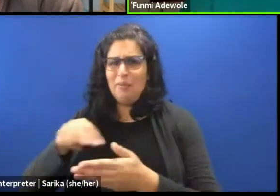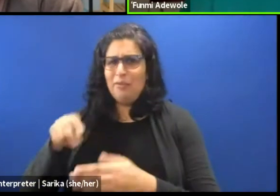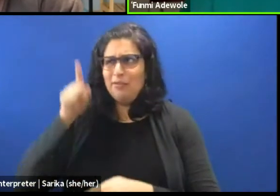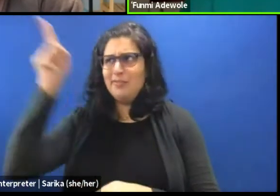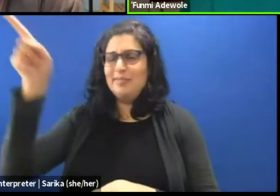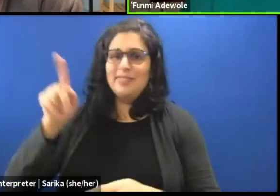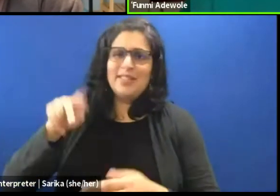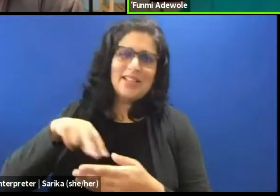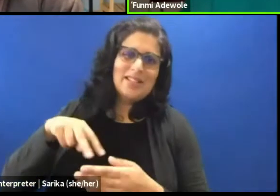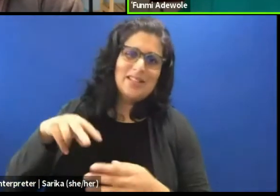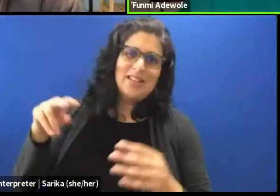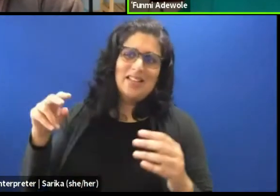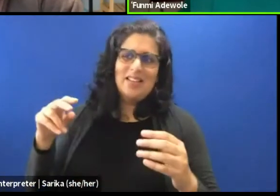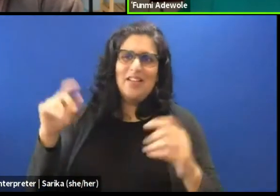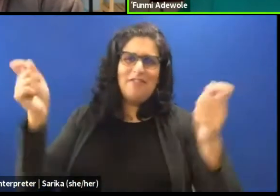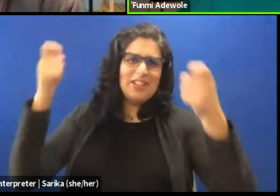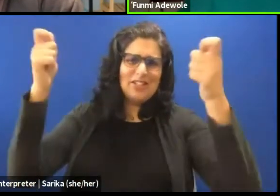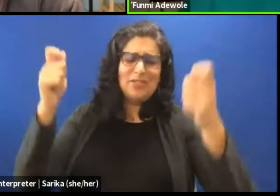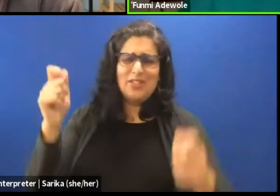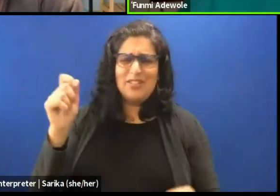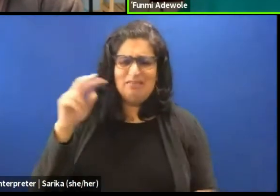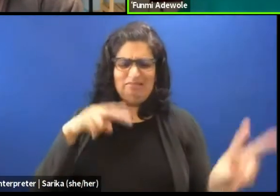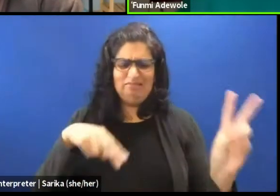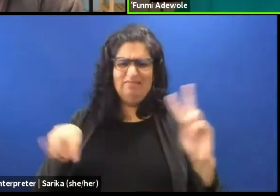and people were like, you know?